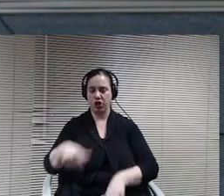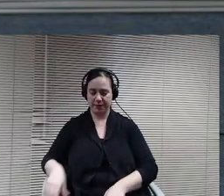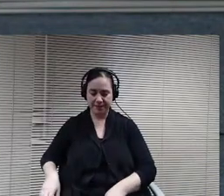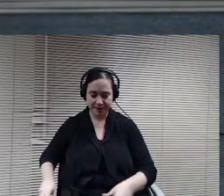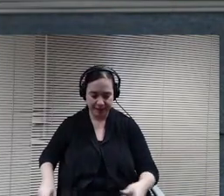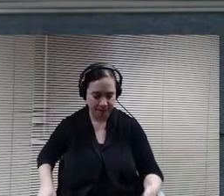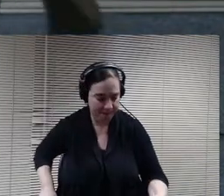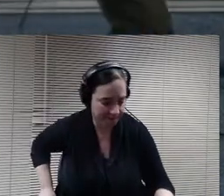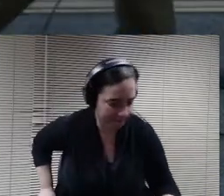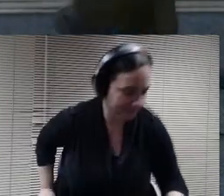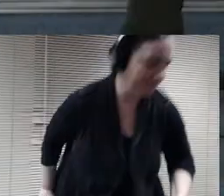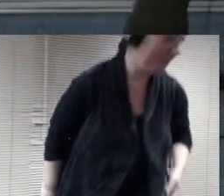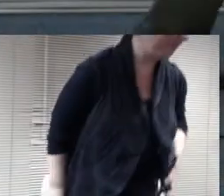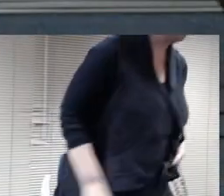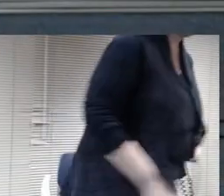Thank you, make sense.